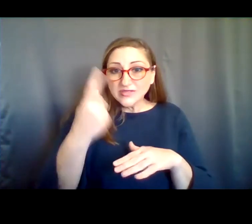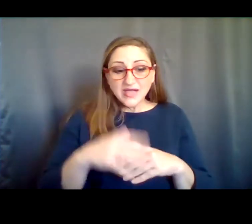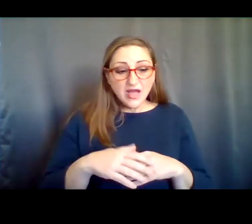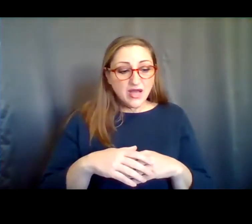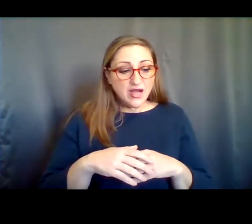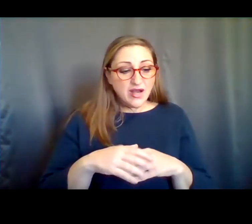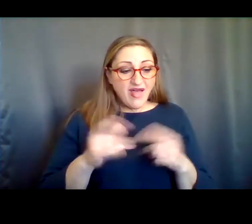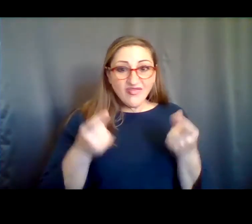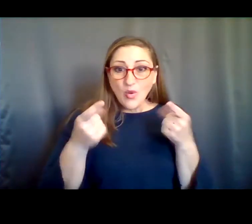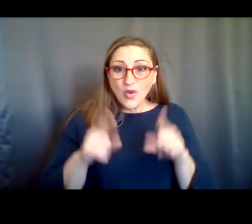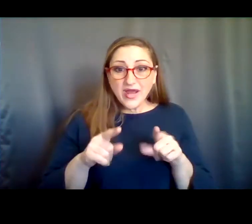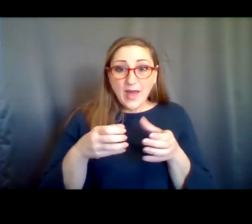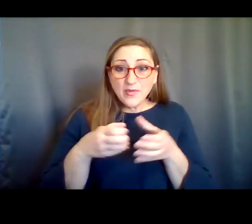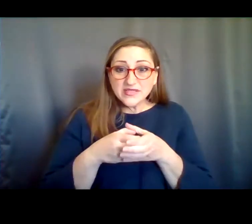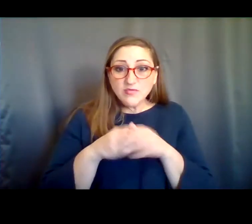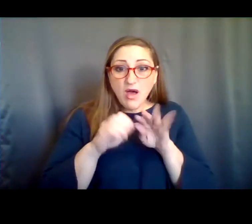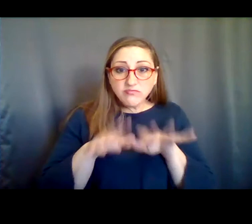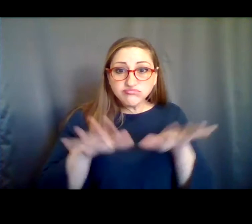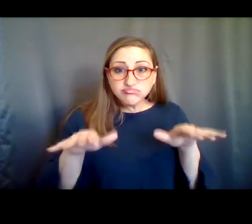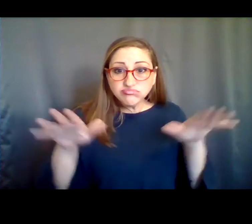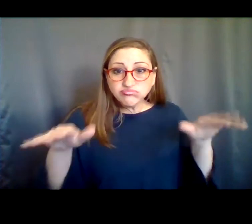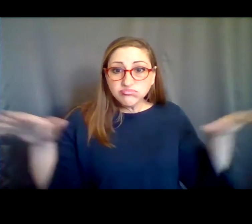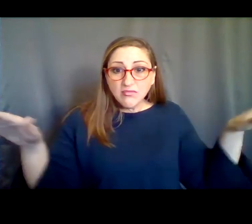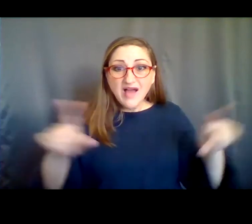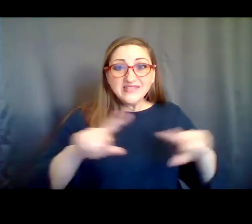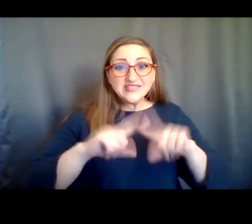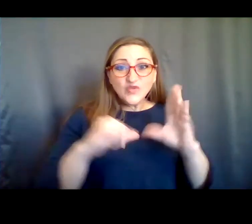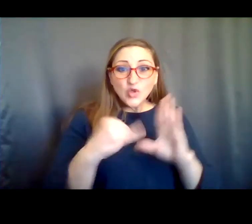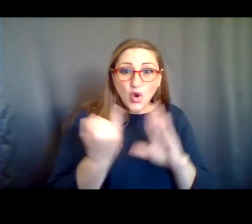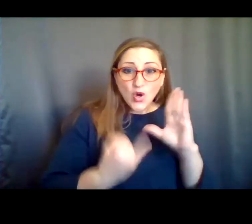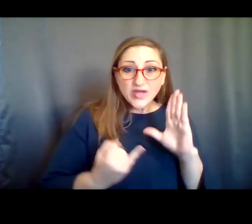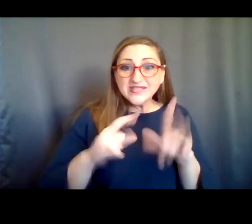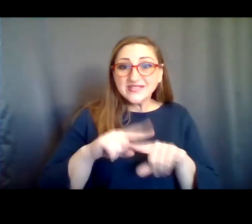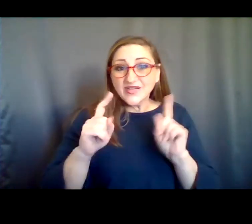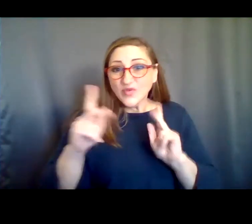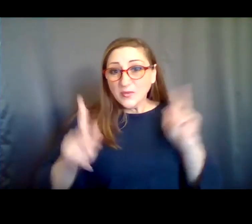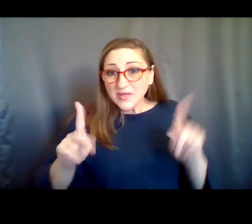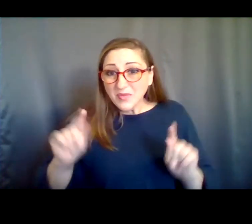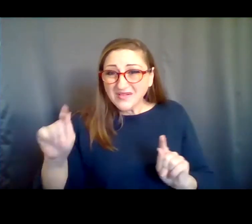go on to affect a lot of peoples and artists' health